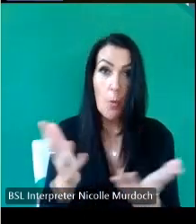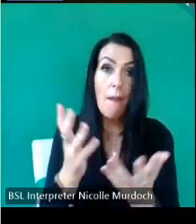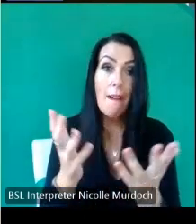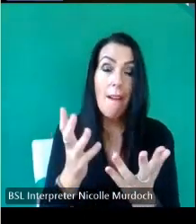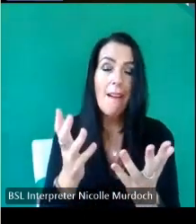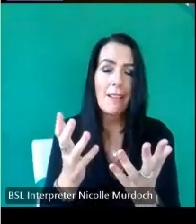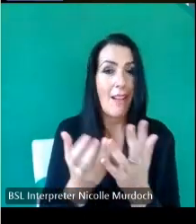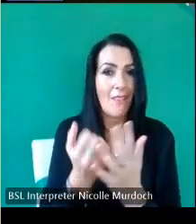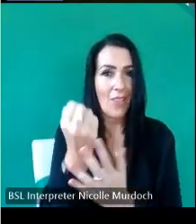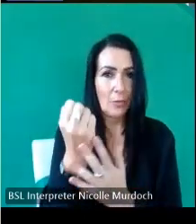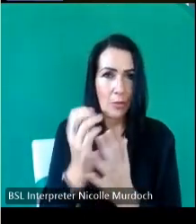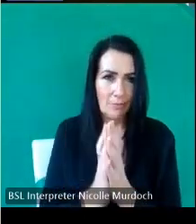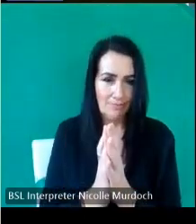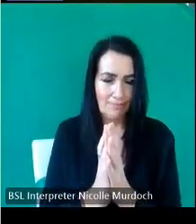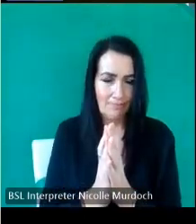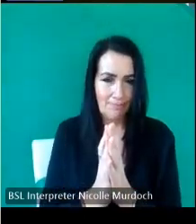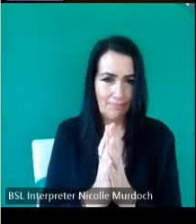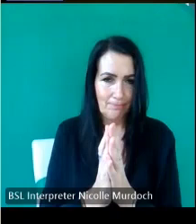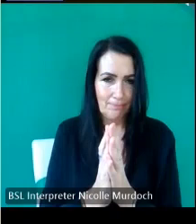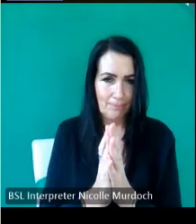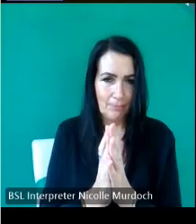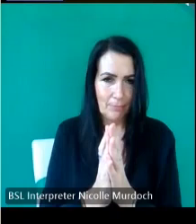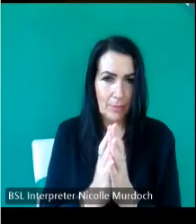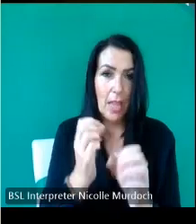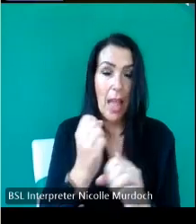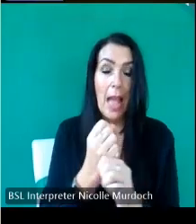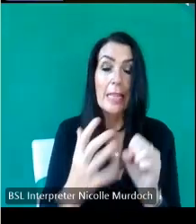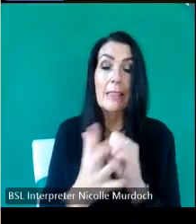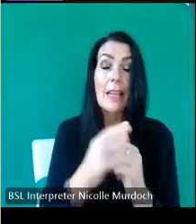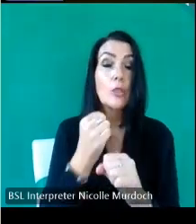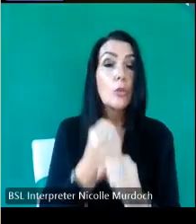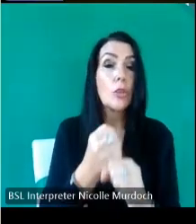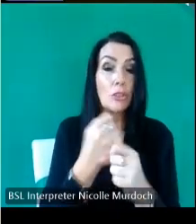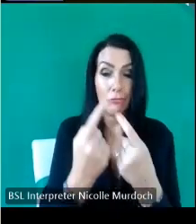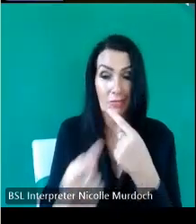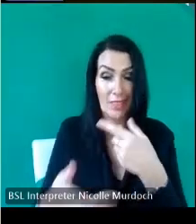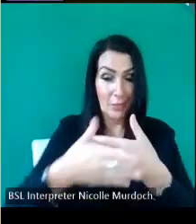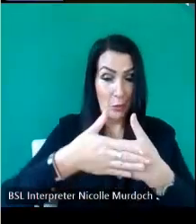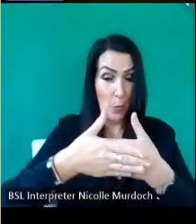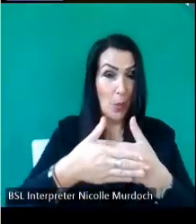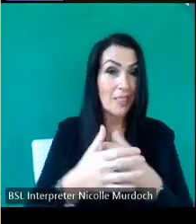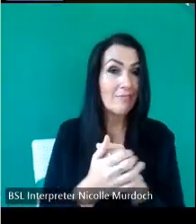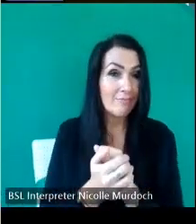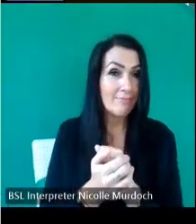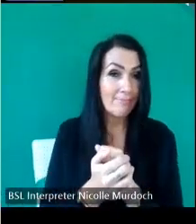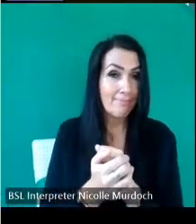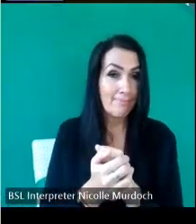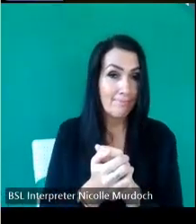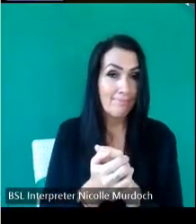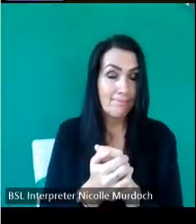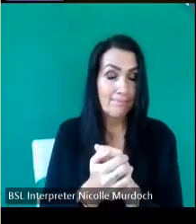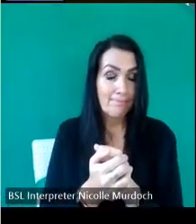North doorway Blas Cathedral doorway into the The Landing between the the lower church and